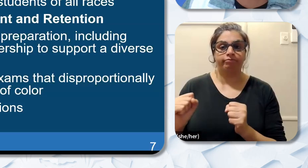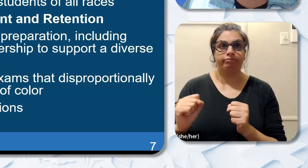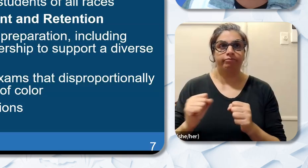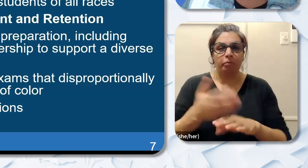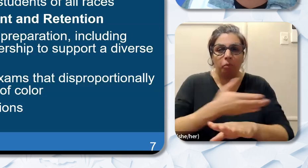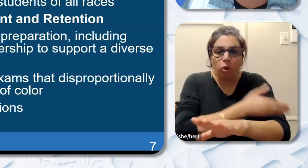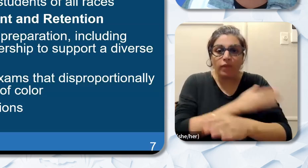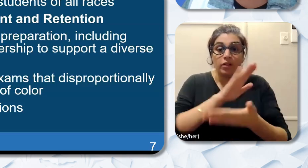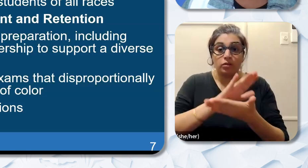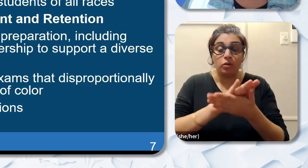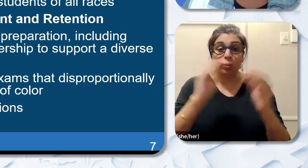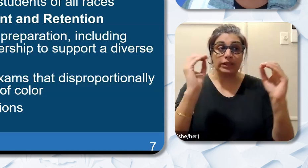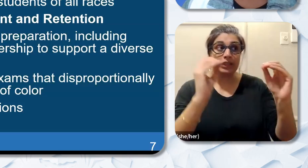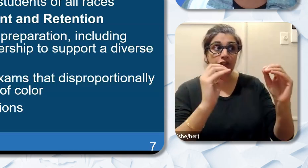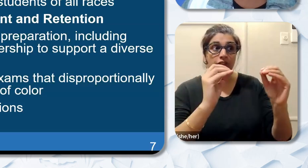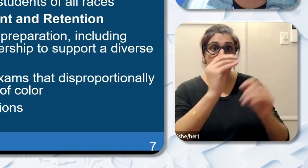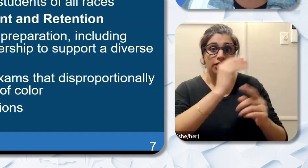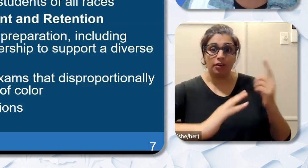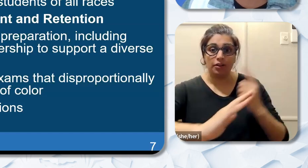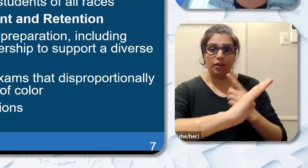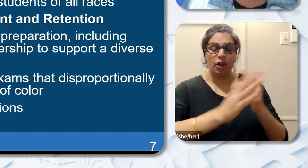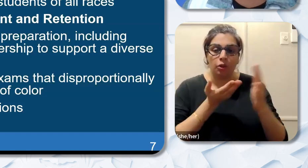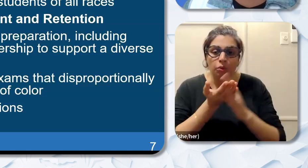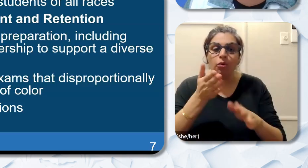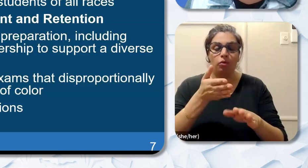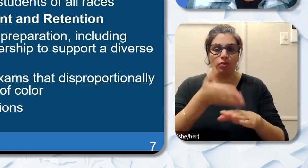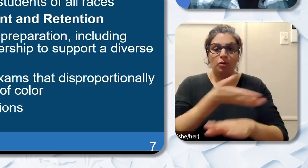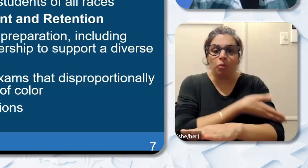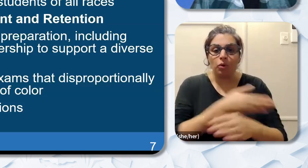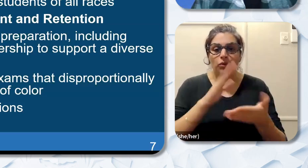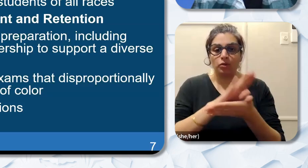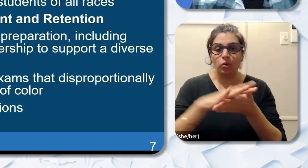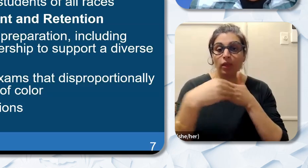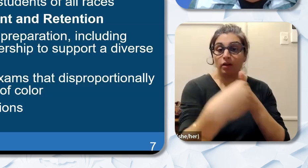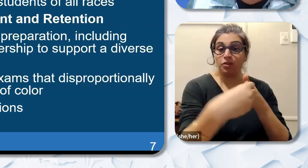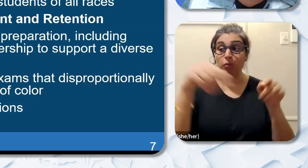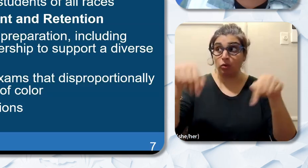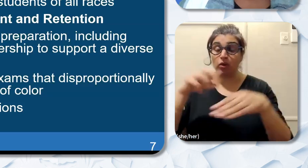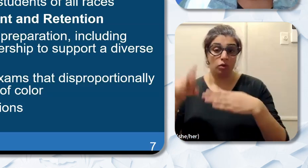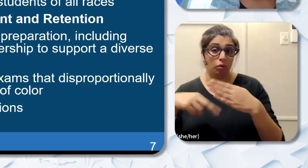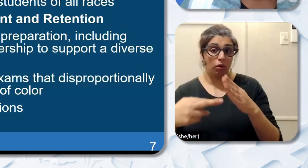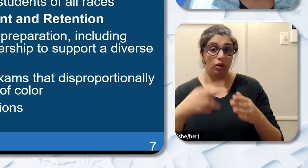conditions through improved school leadership. In this report research shows that teachers of